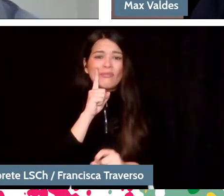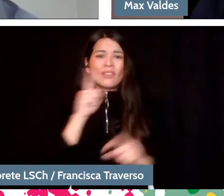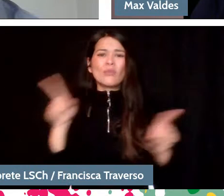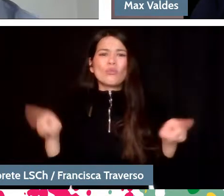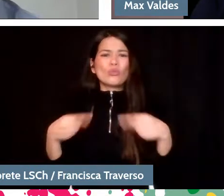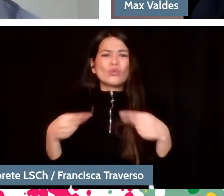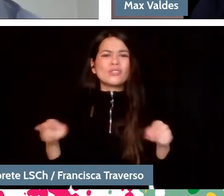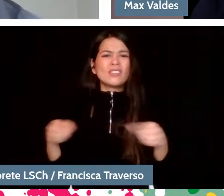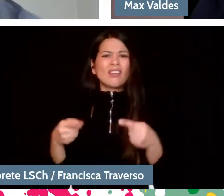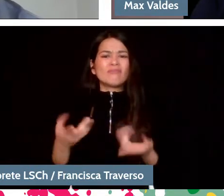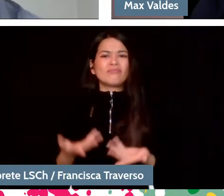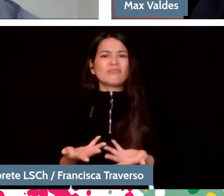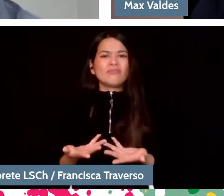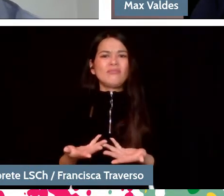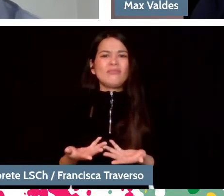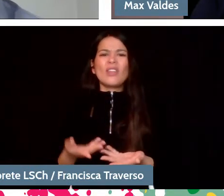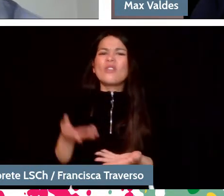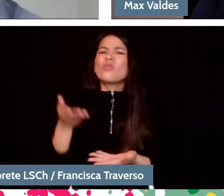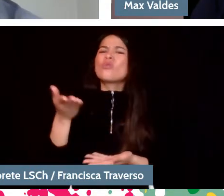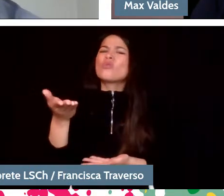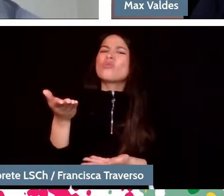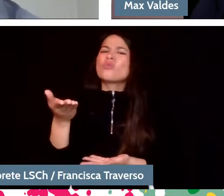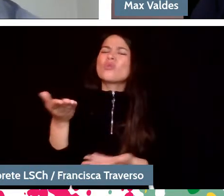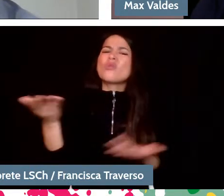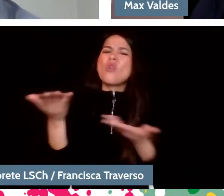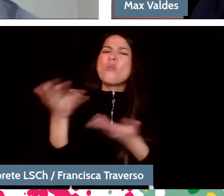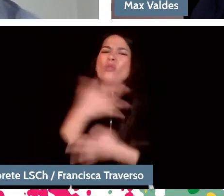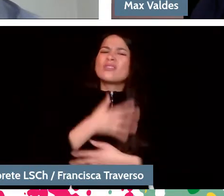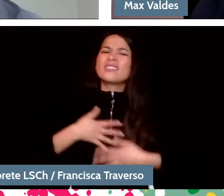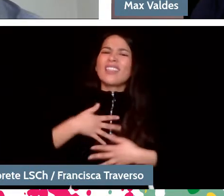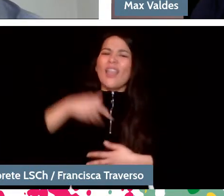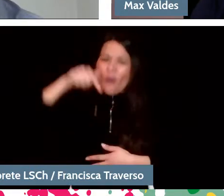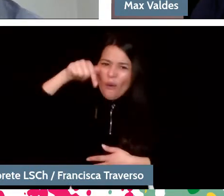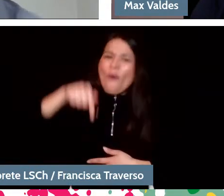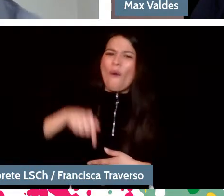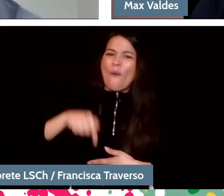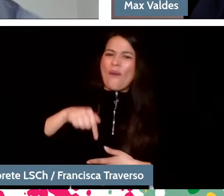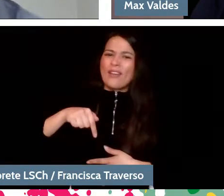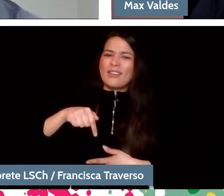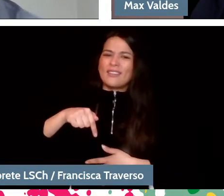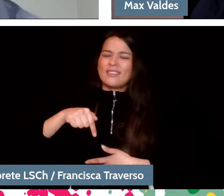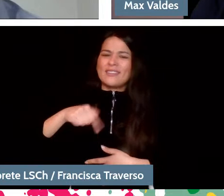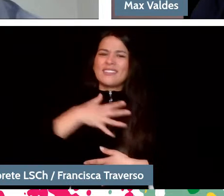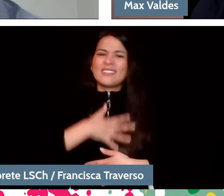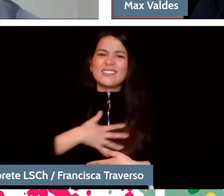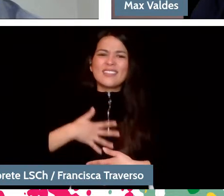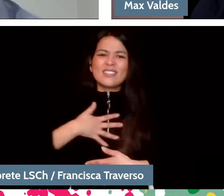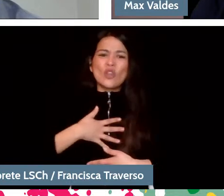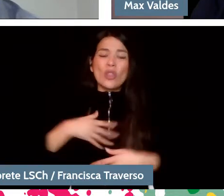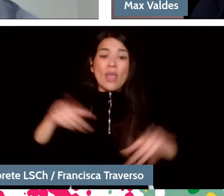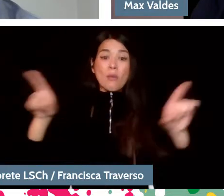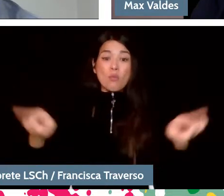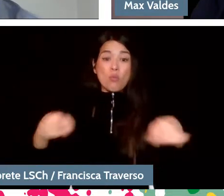how do you feel about that comment today? Of this feeling with live music in relation to the recording.